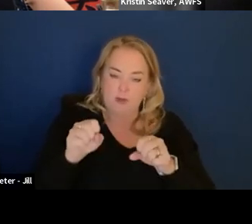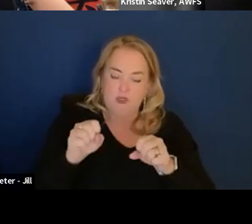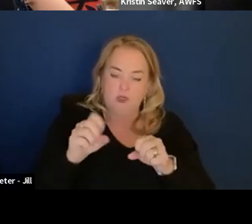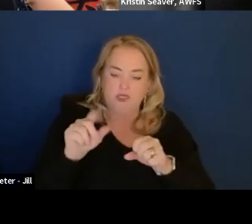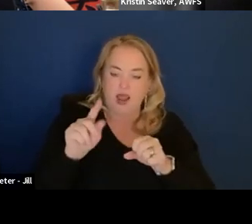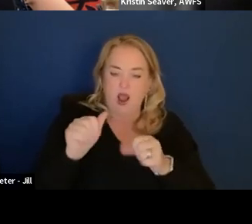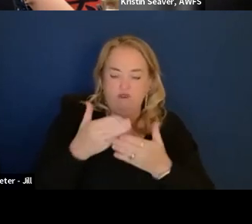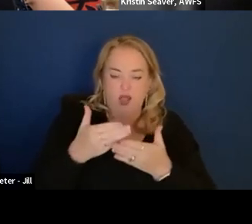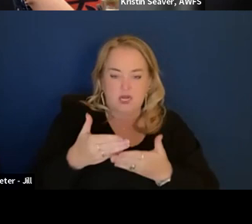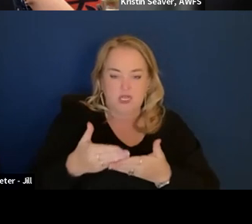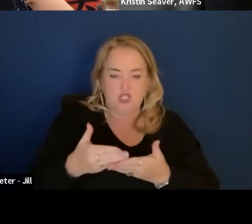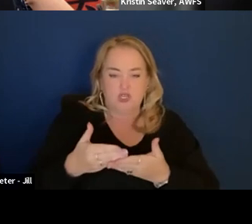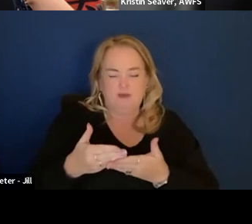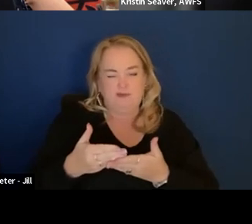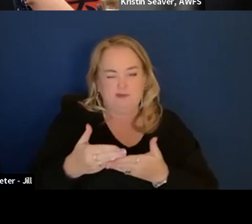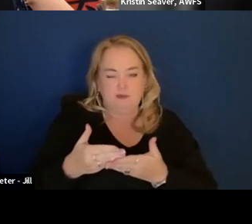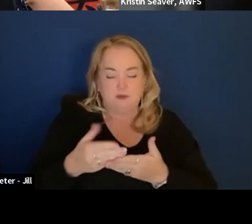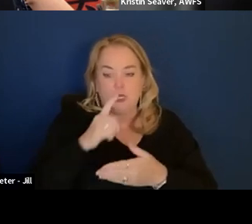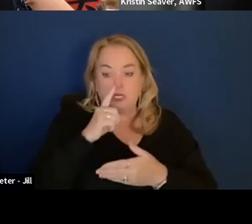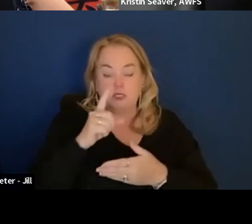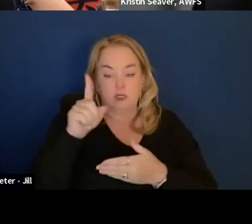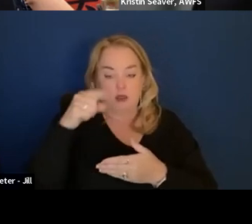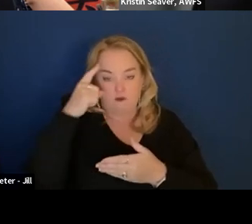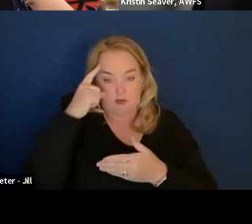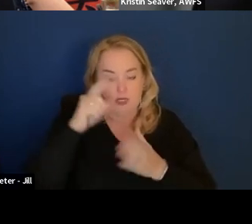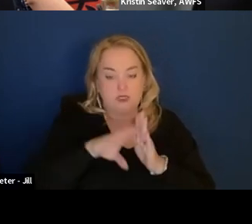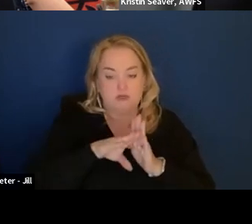So probably like a mixture, like I have done both sometimes.